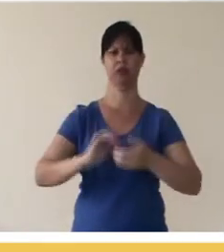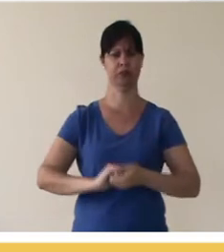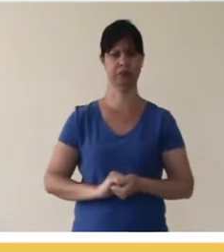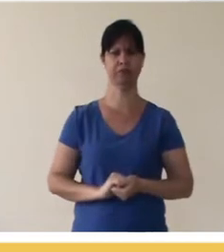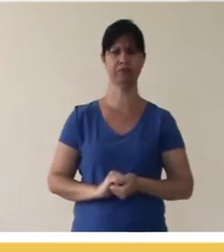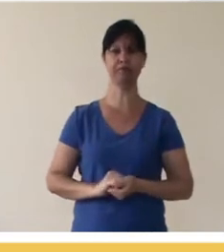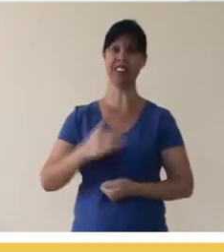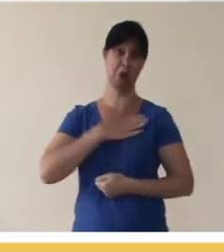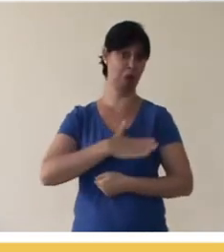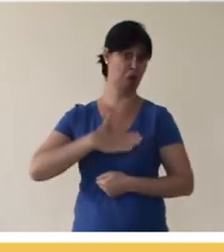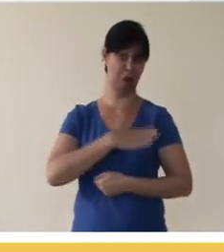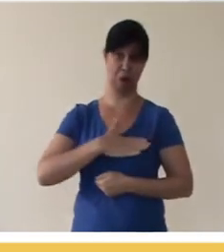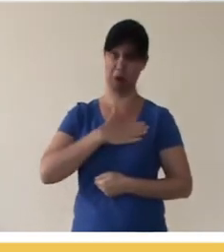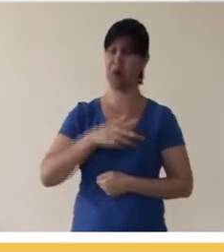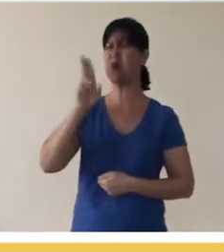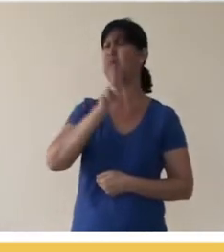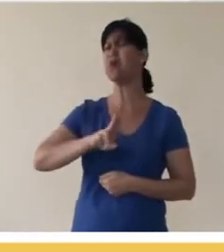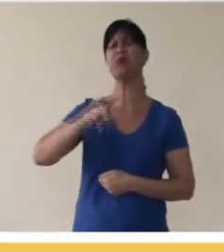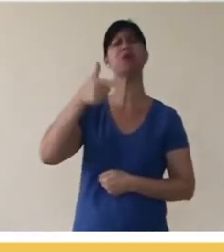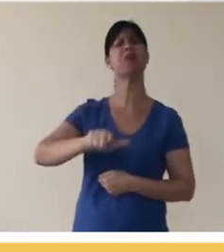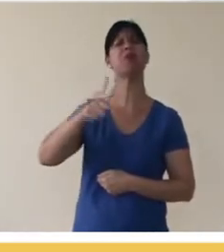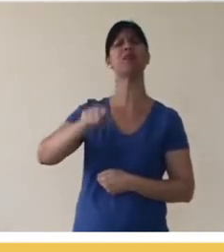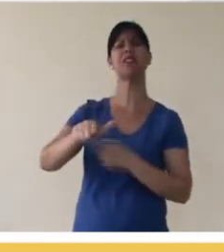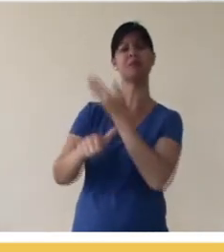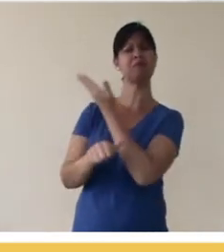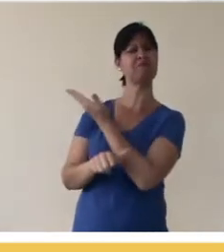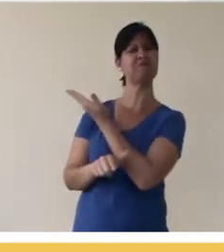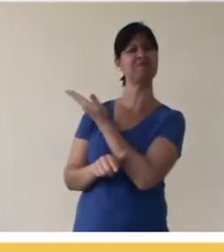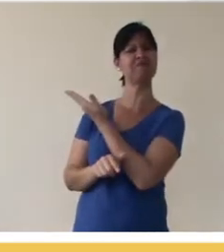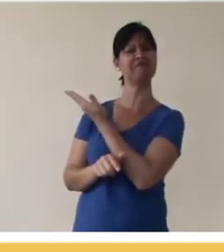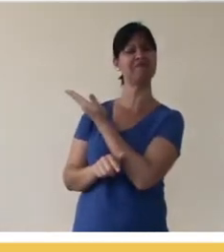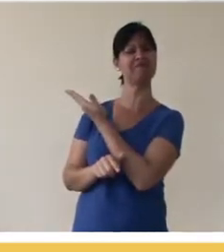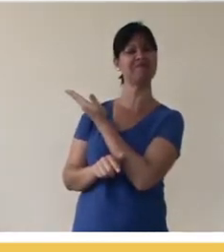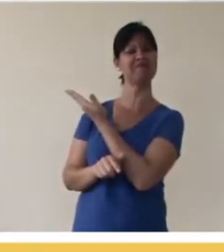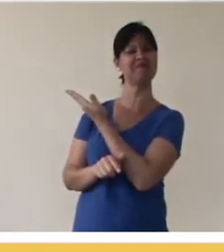And one of the sources that I like most and use regularly is Incompetech, which has the